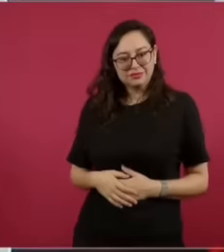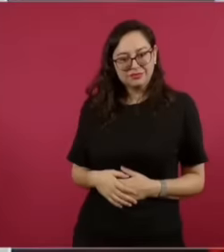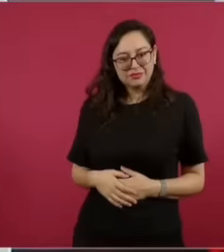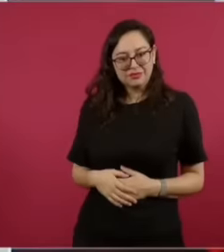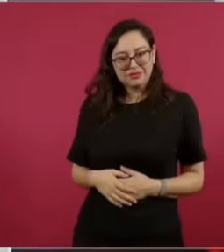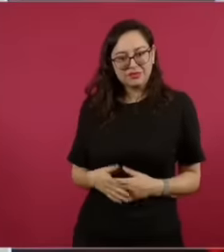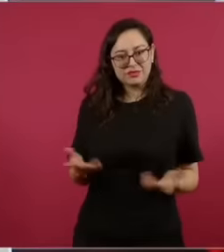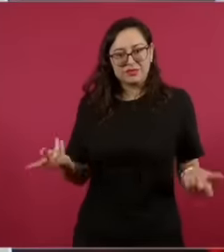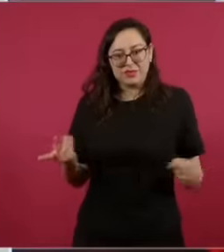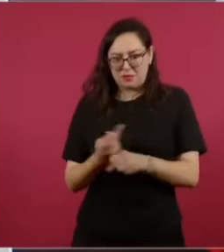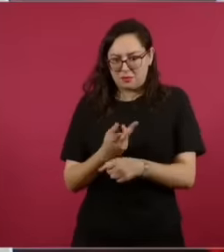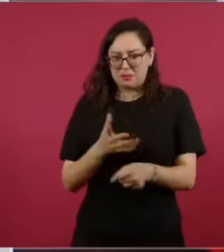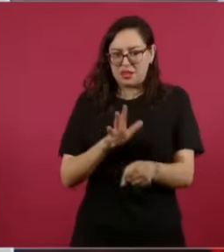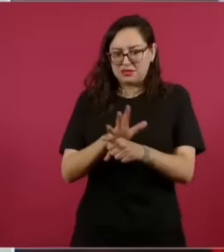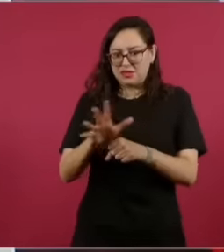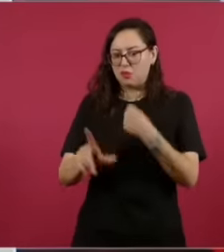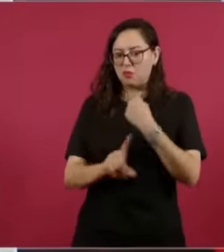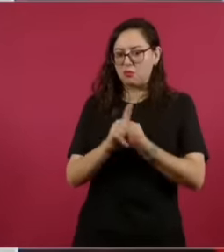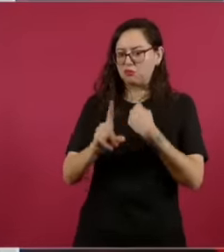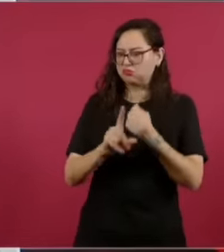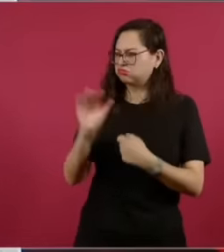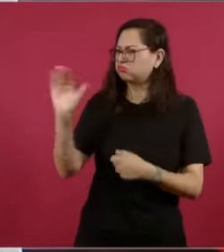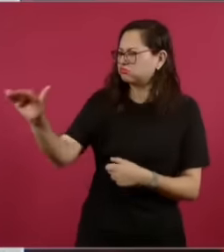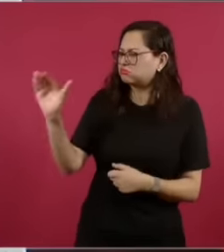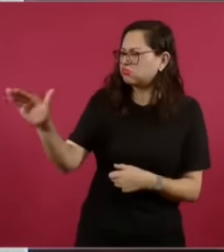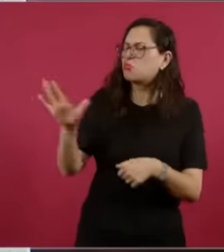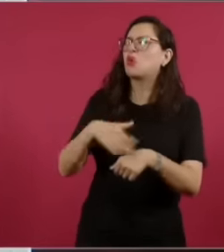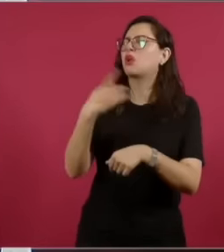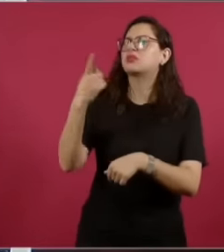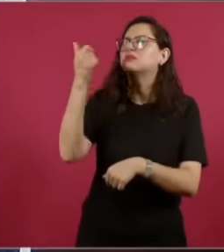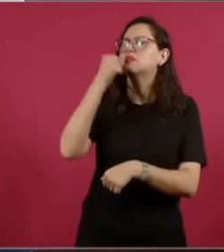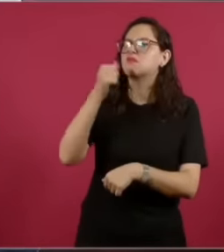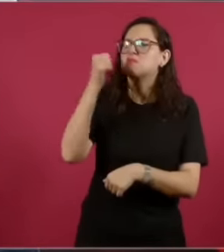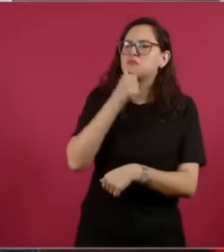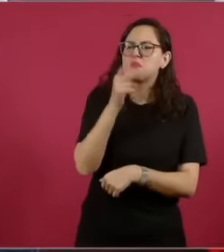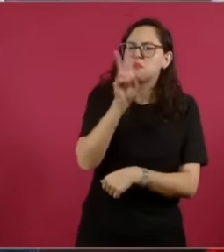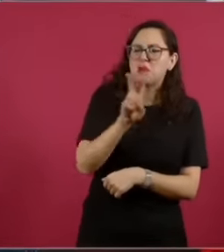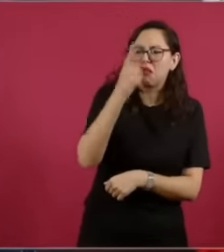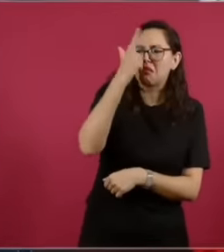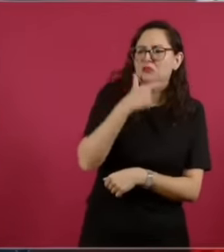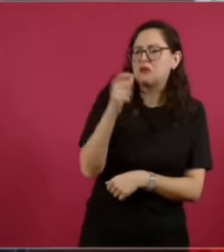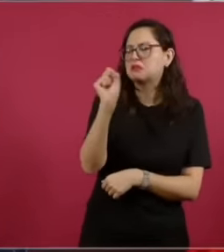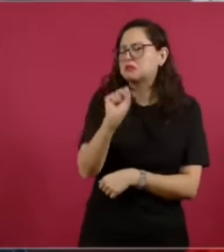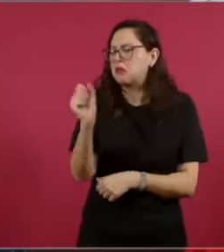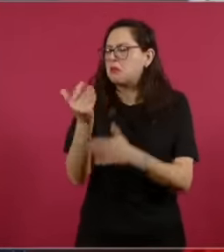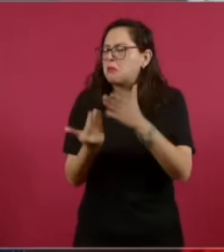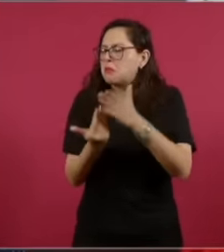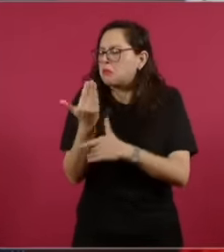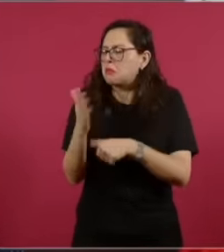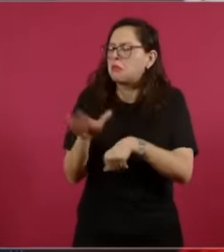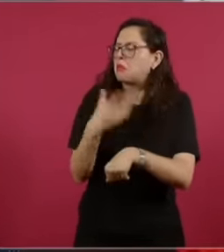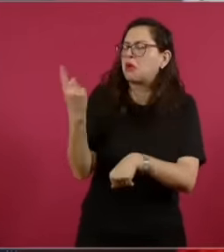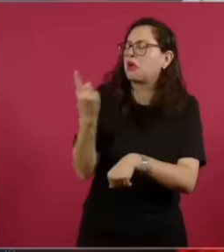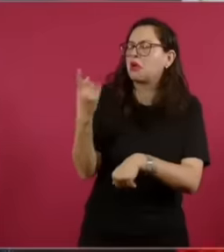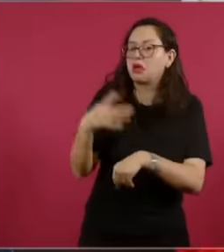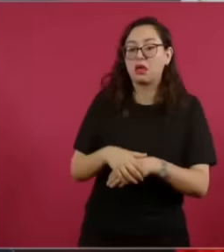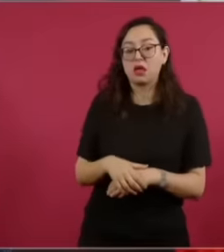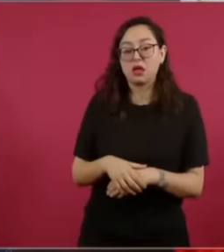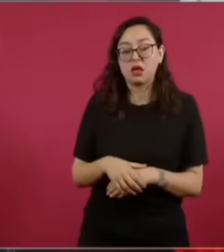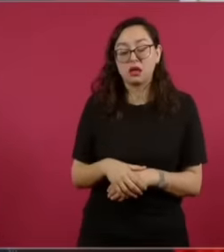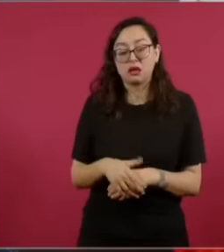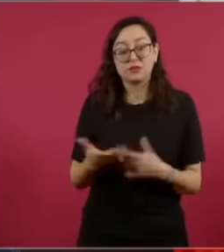the judges ordered the